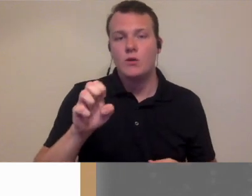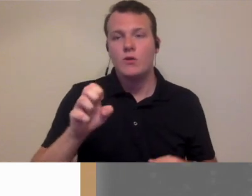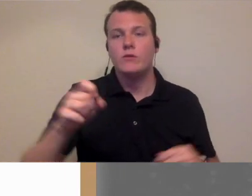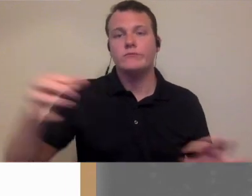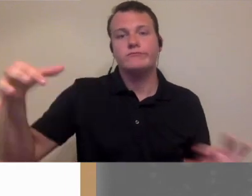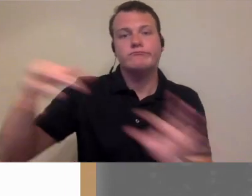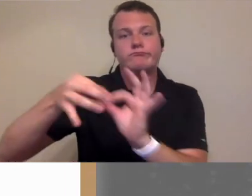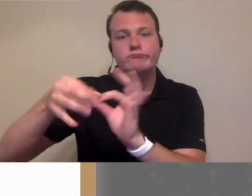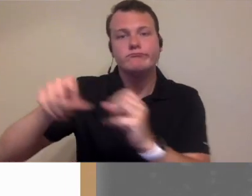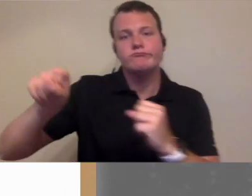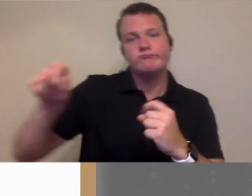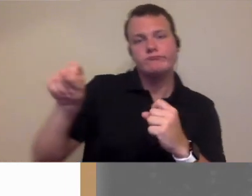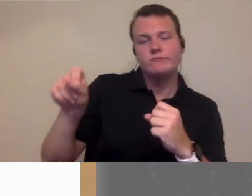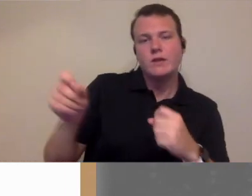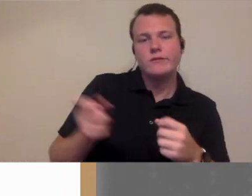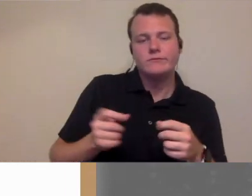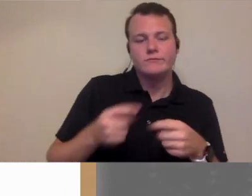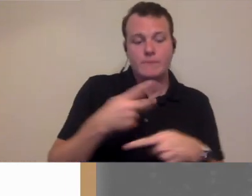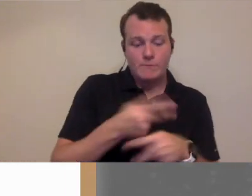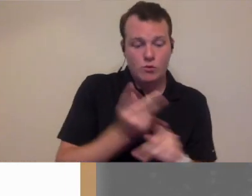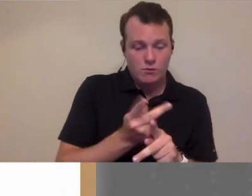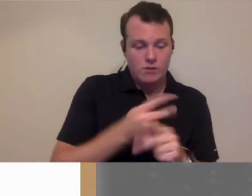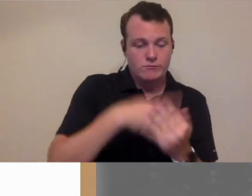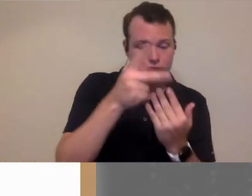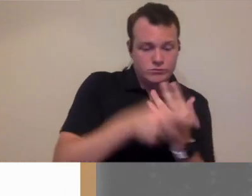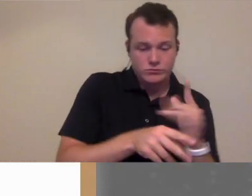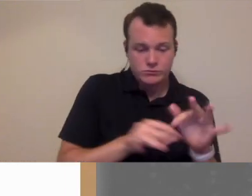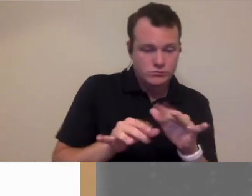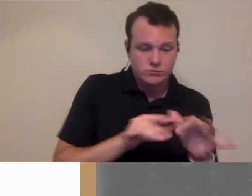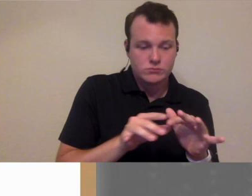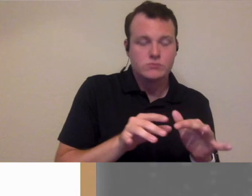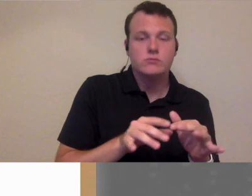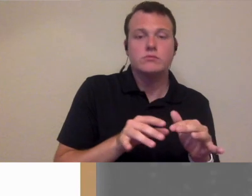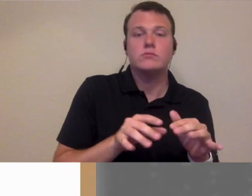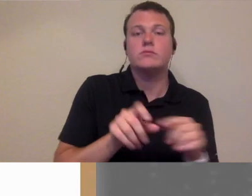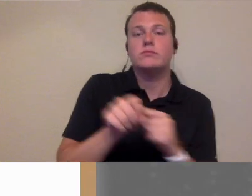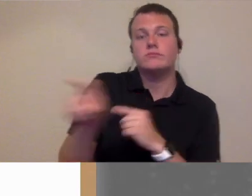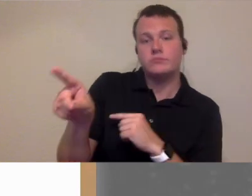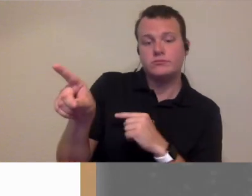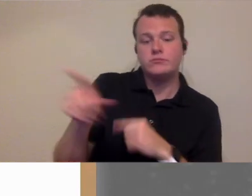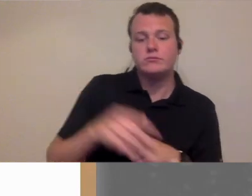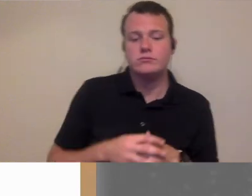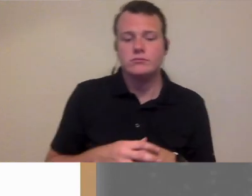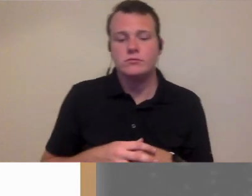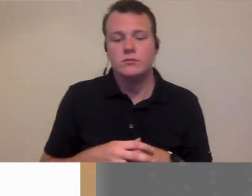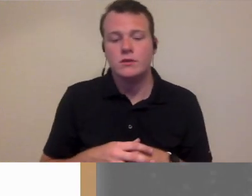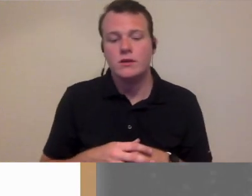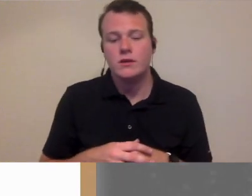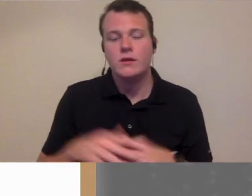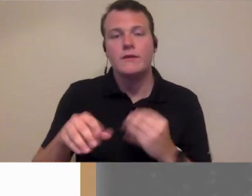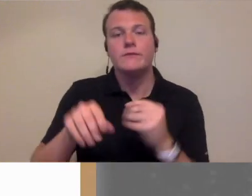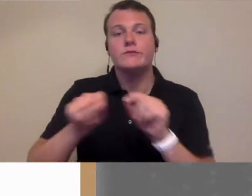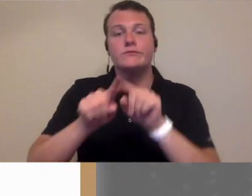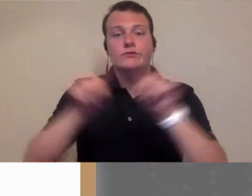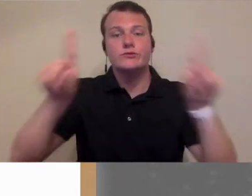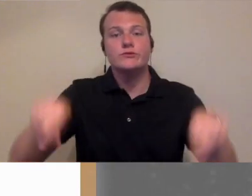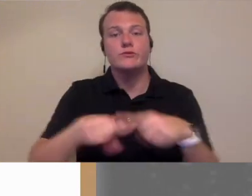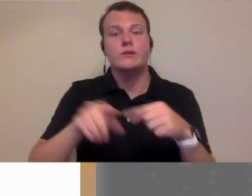together in some cases you can go right through the manufacturers you know app on the phone and you got the screen share plus the programming capabilities